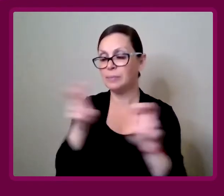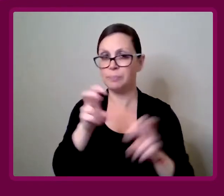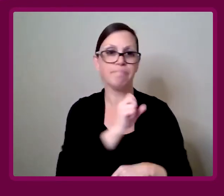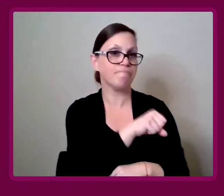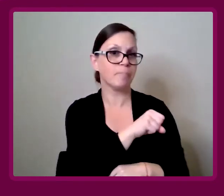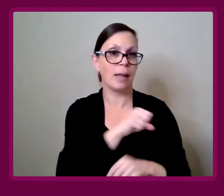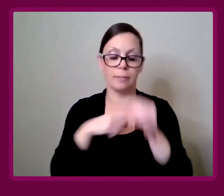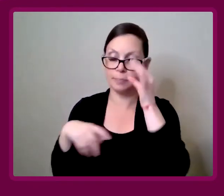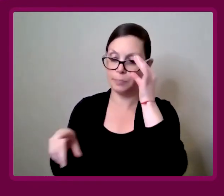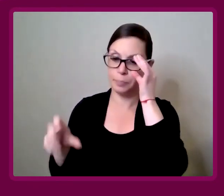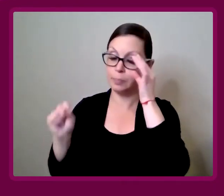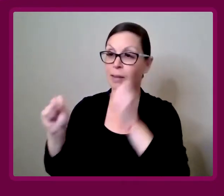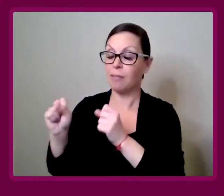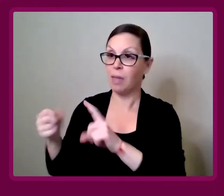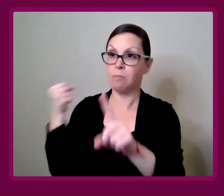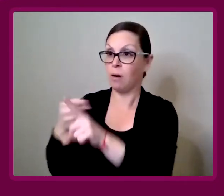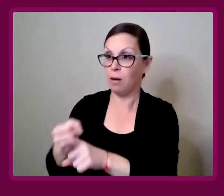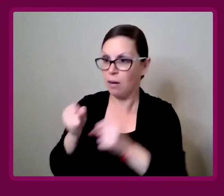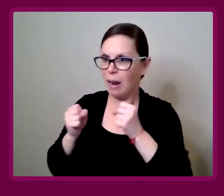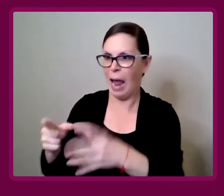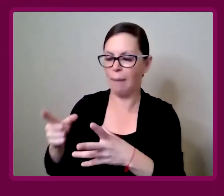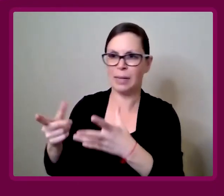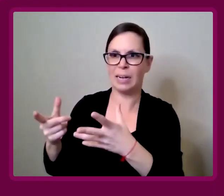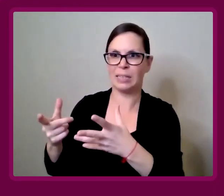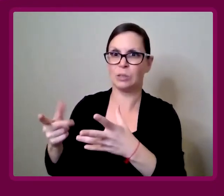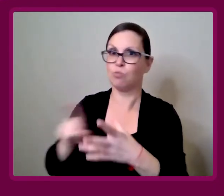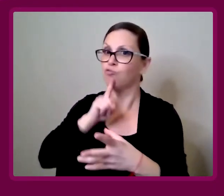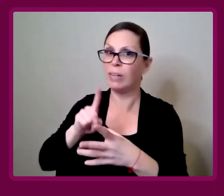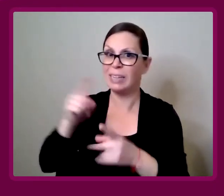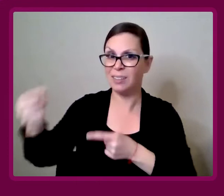It can suddenly be quite a big headache.